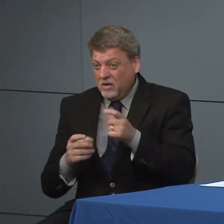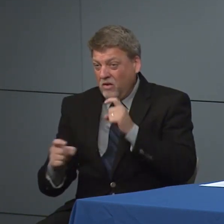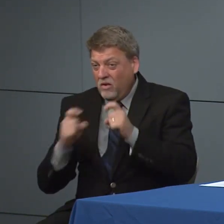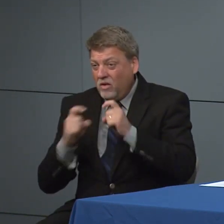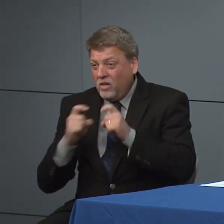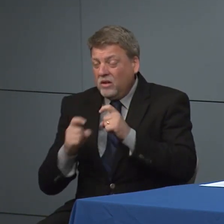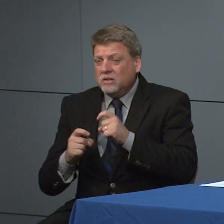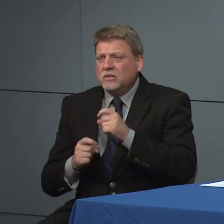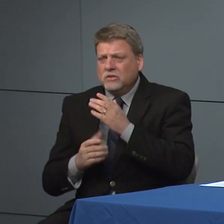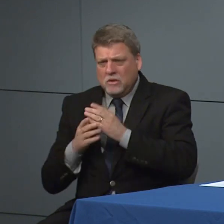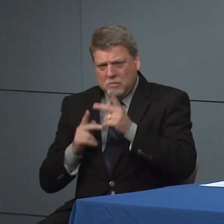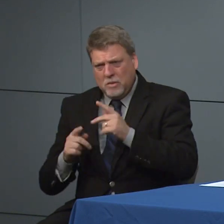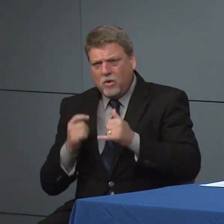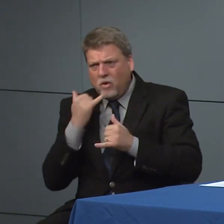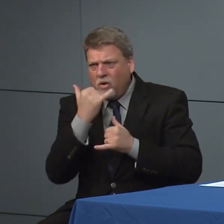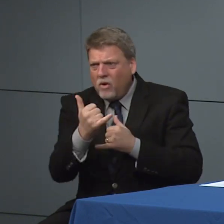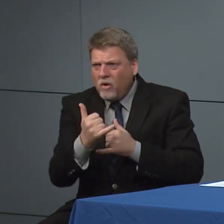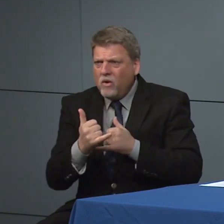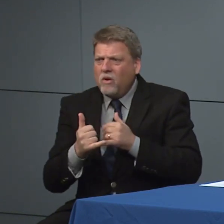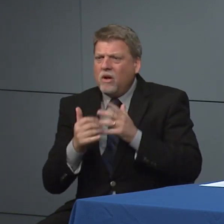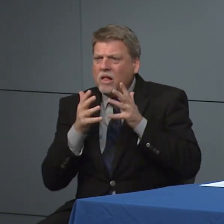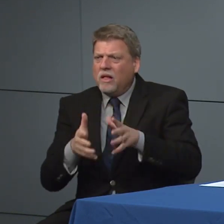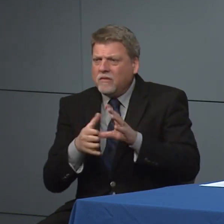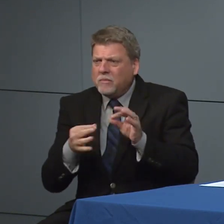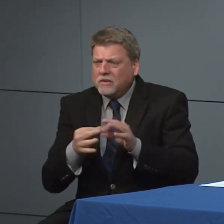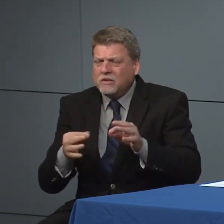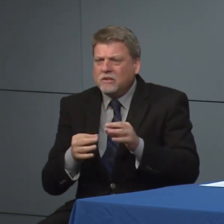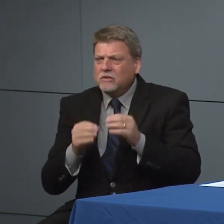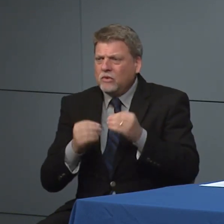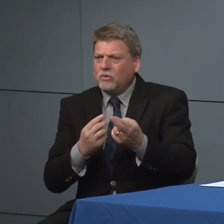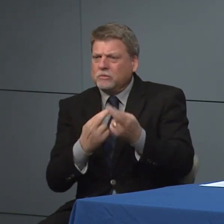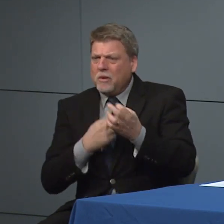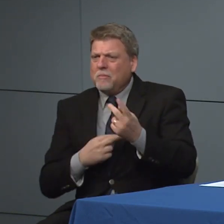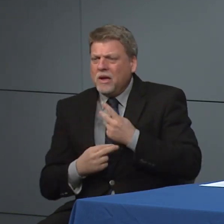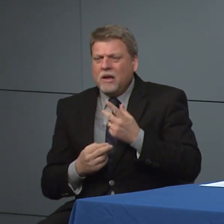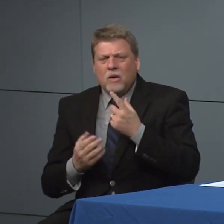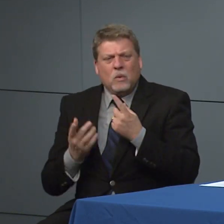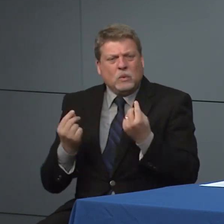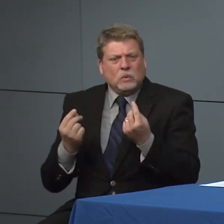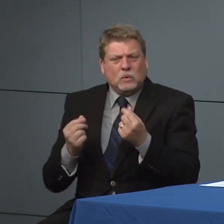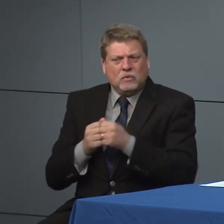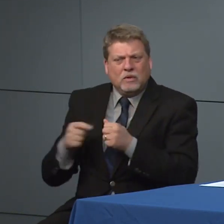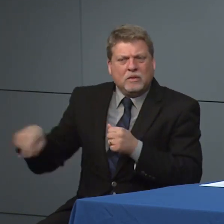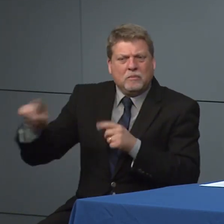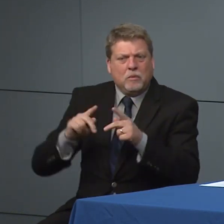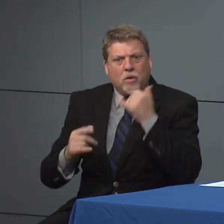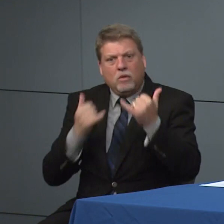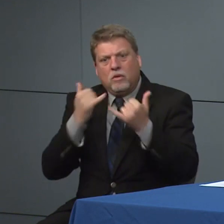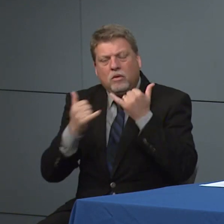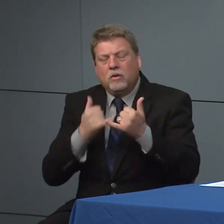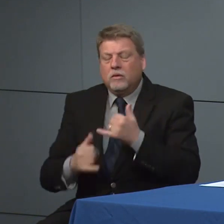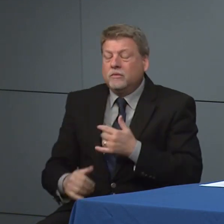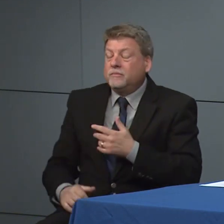had to leave a message. They storm back and are they overwhelm what would you tell those people are waiting. Yeah as you can imagine we've had a very large call